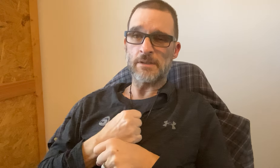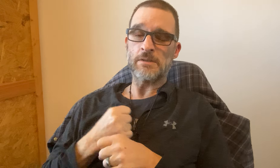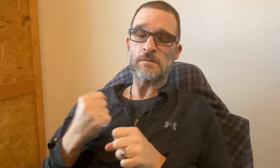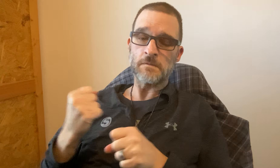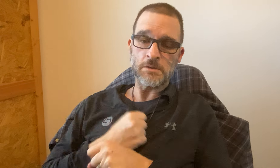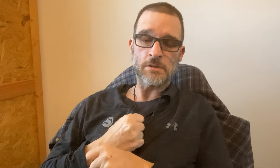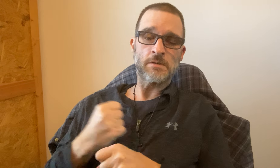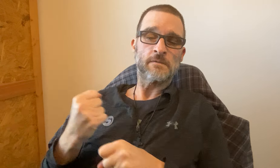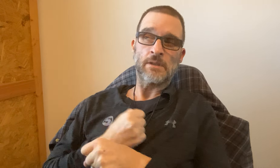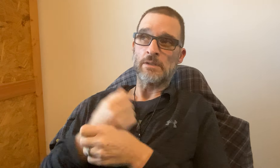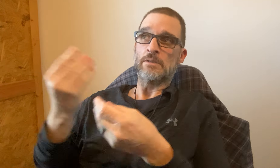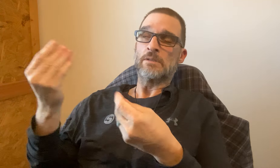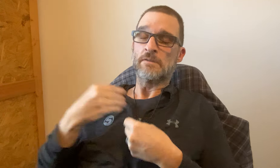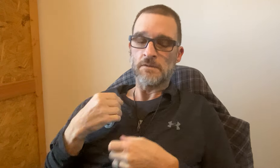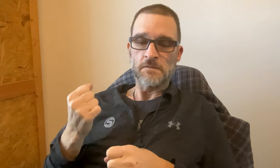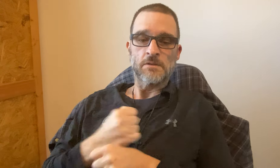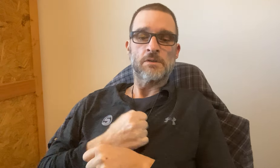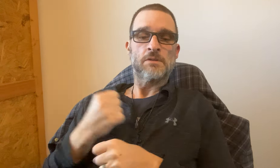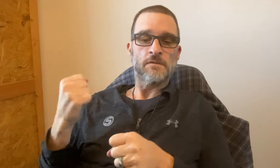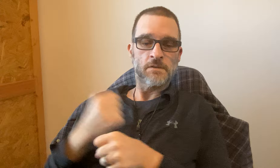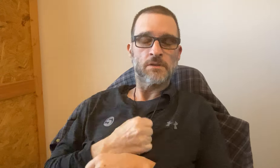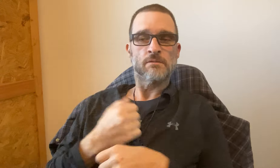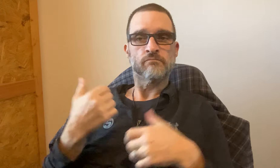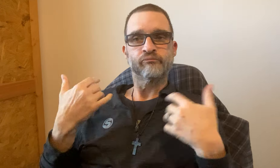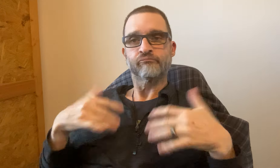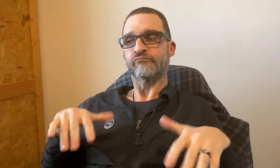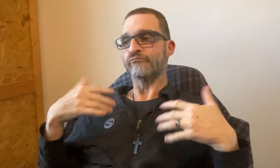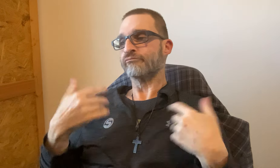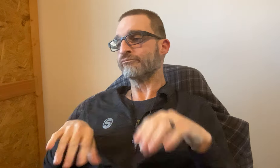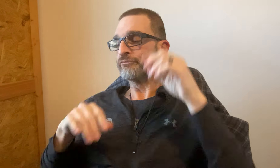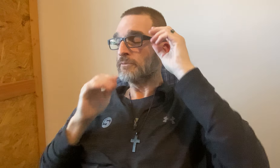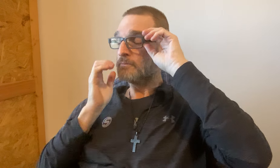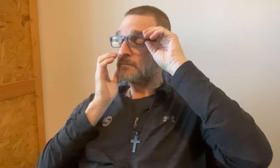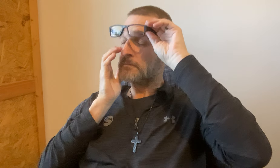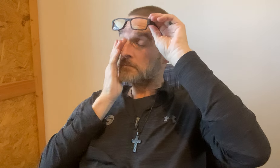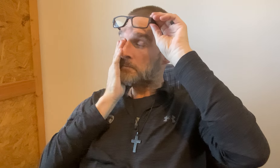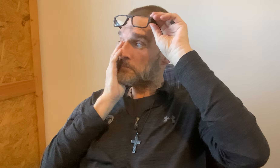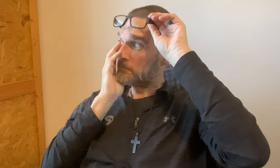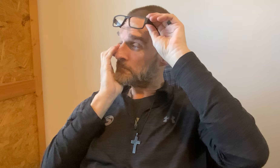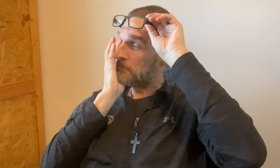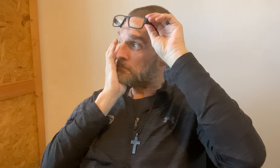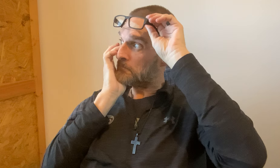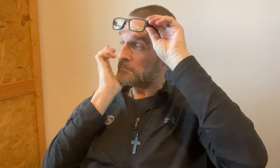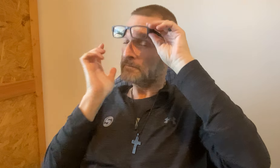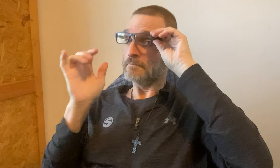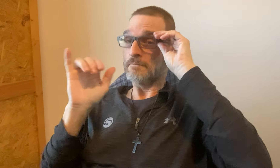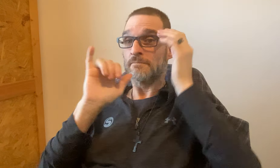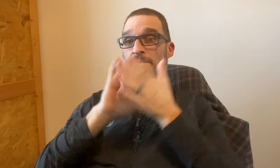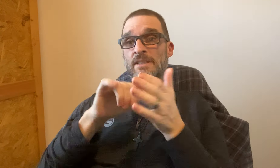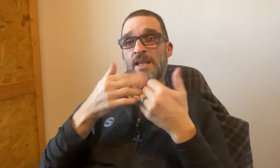Christ gives me strength to fight and fight. He continues to give me and helps me fight. It's *WOW*